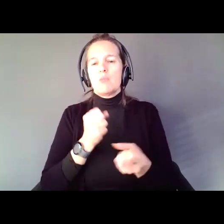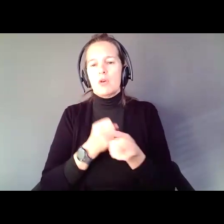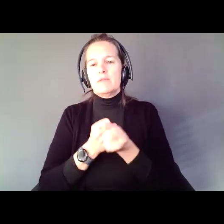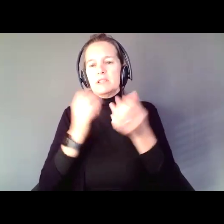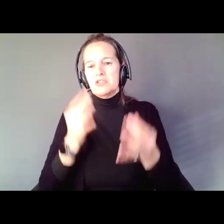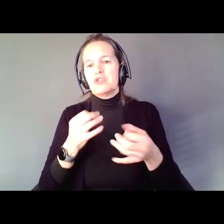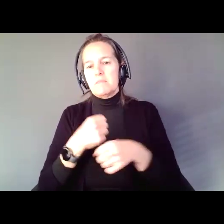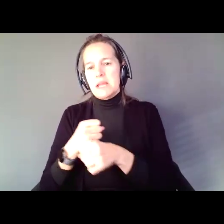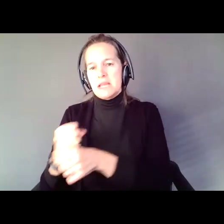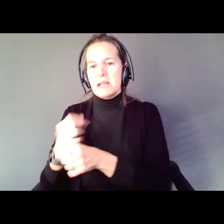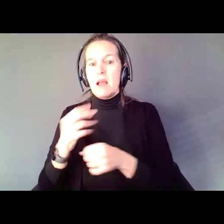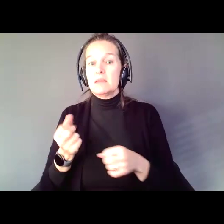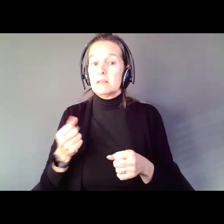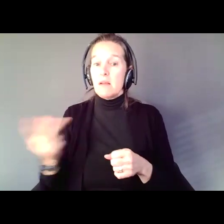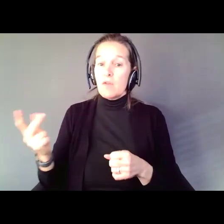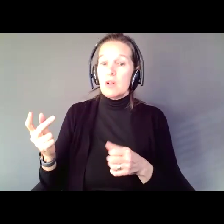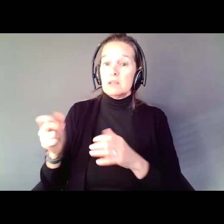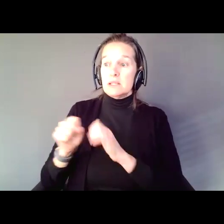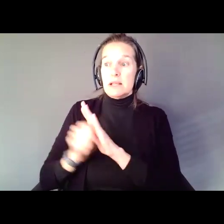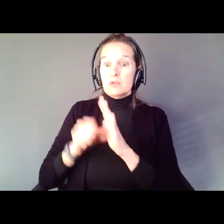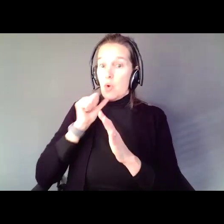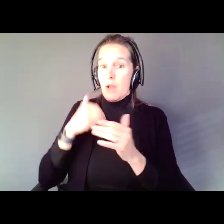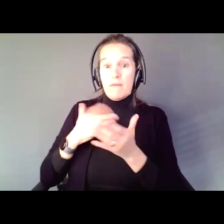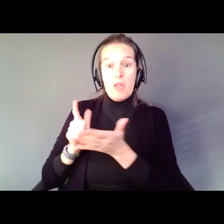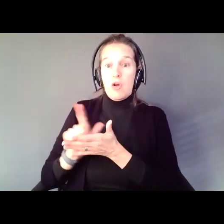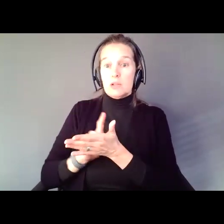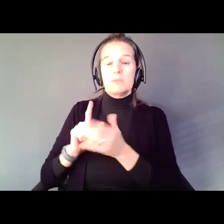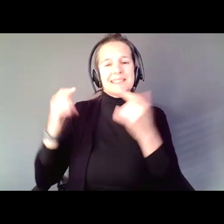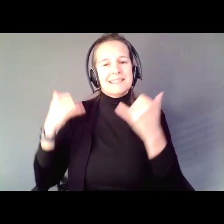several states that don't have laws and we have won the people's right to use Supported Decision